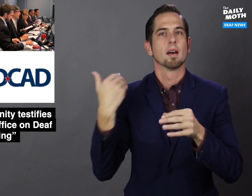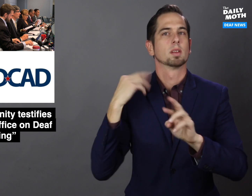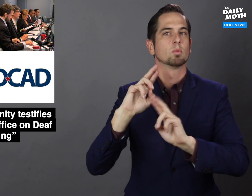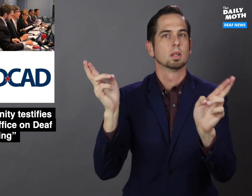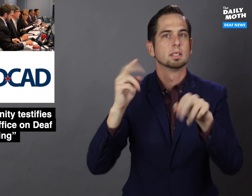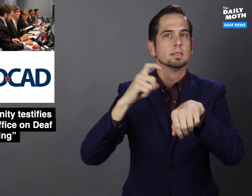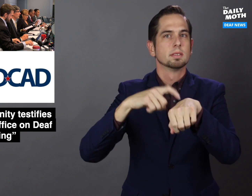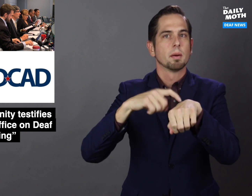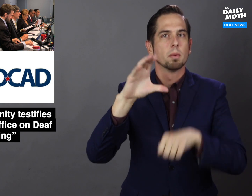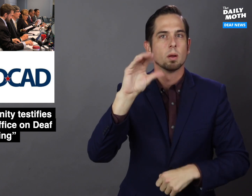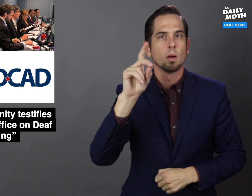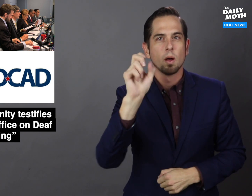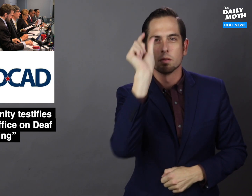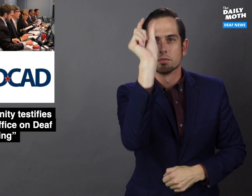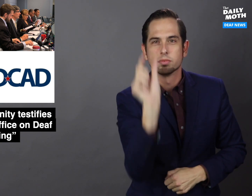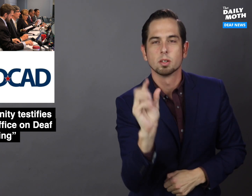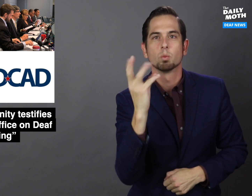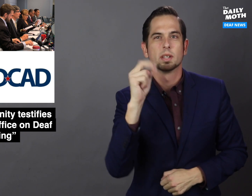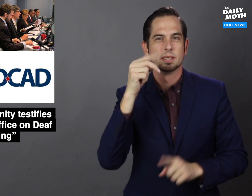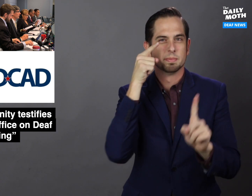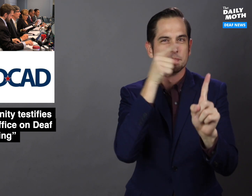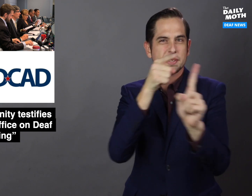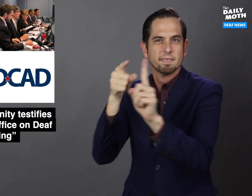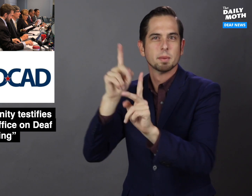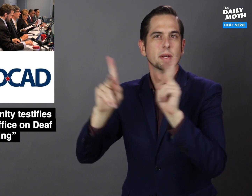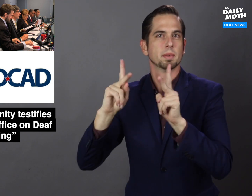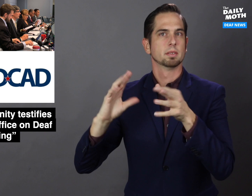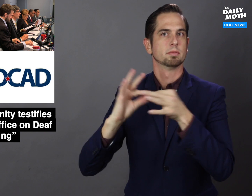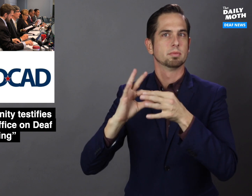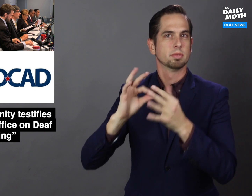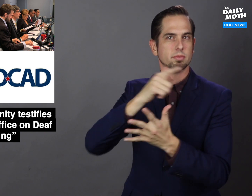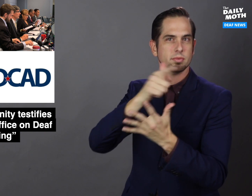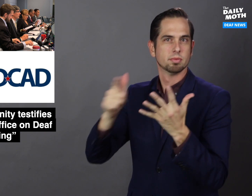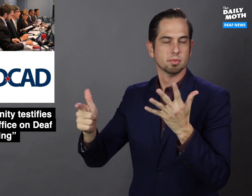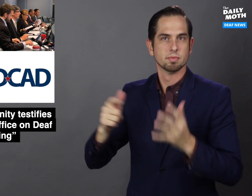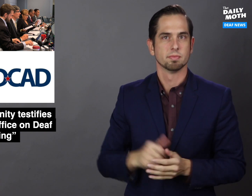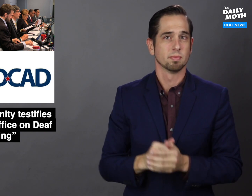along with timecodes of when specific people testified.